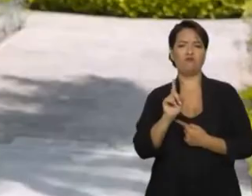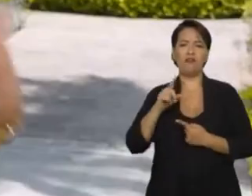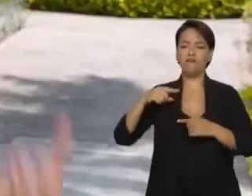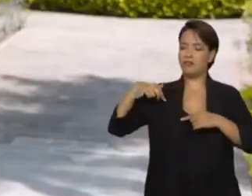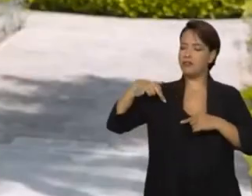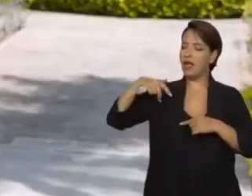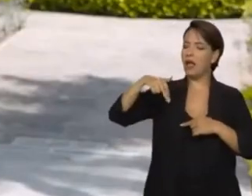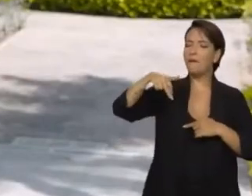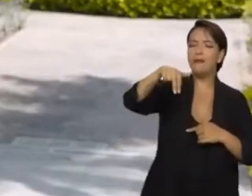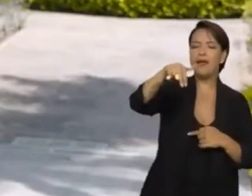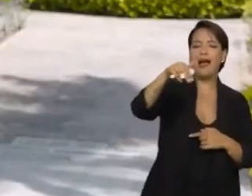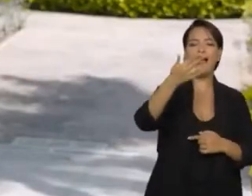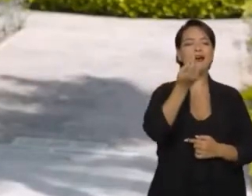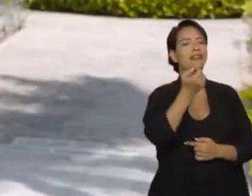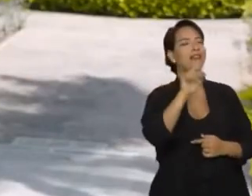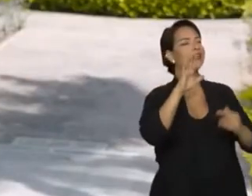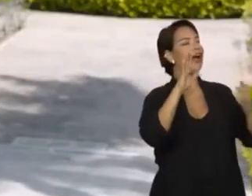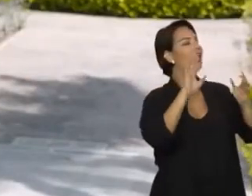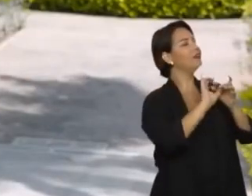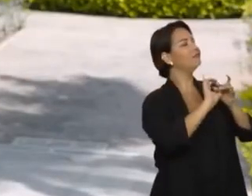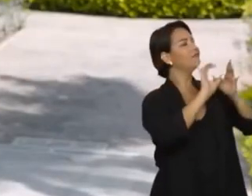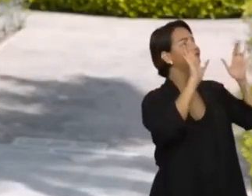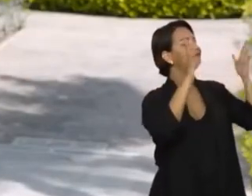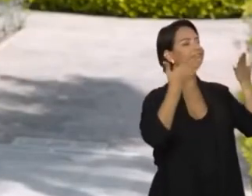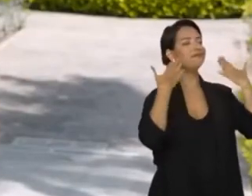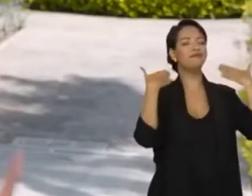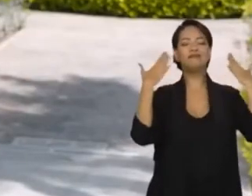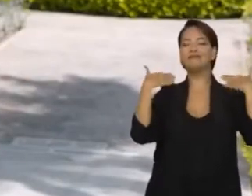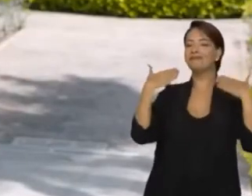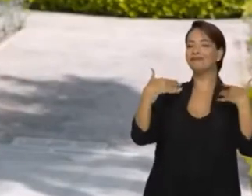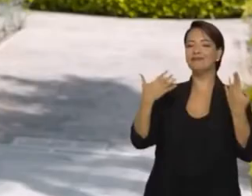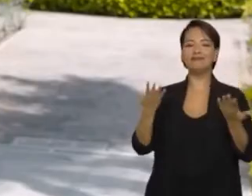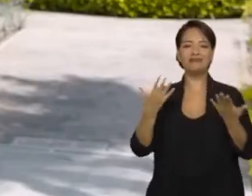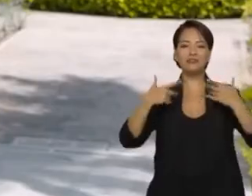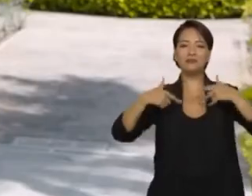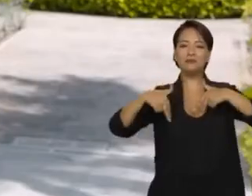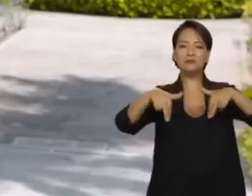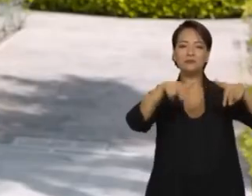It's about taking a walk outdoors, interacting with people, getting out of the routine.